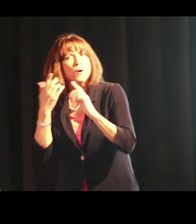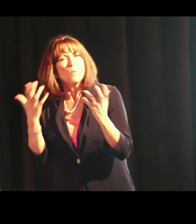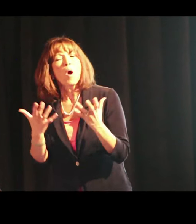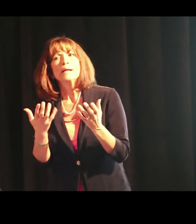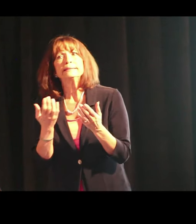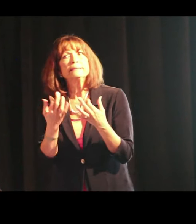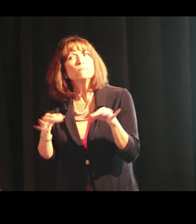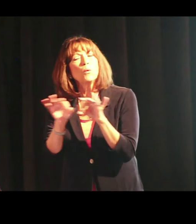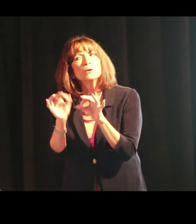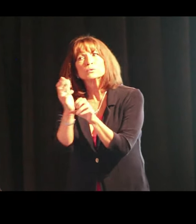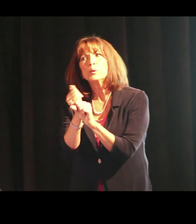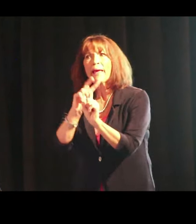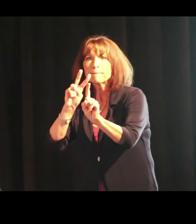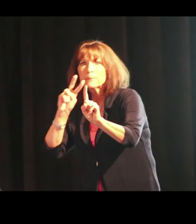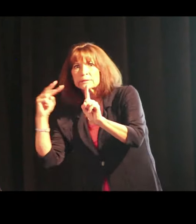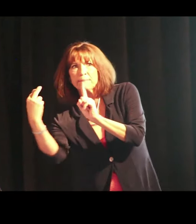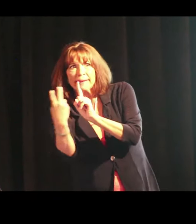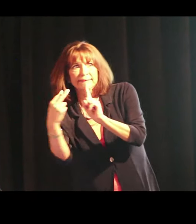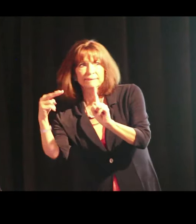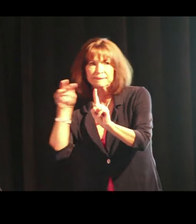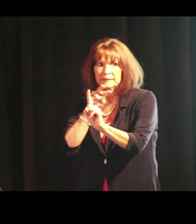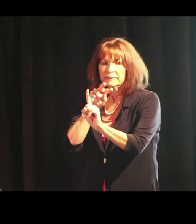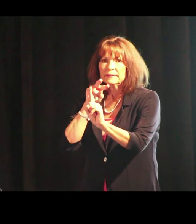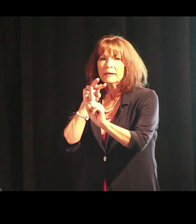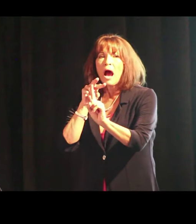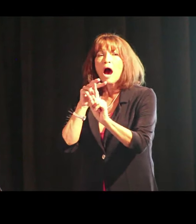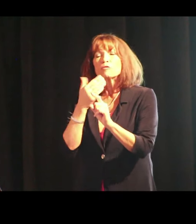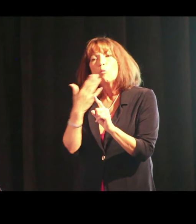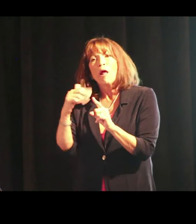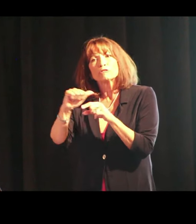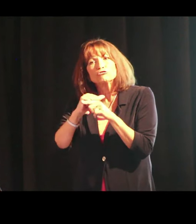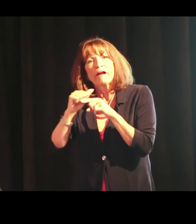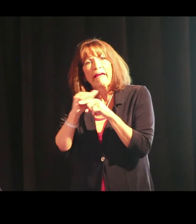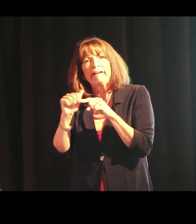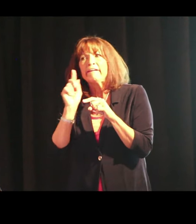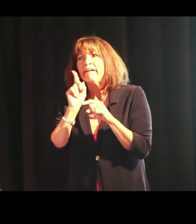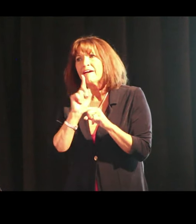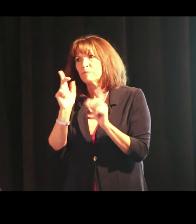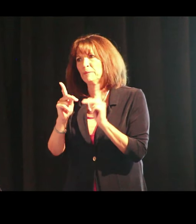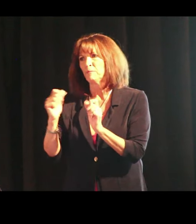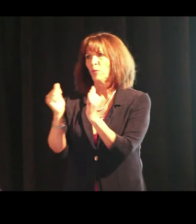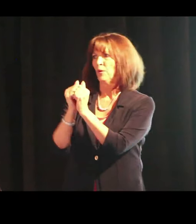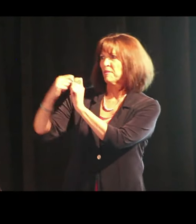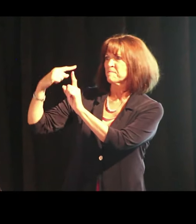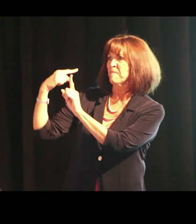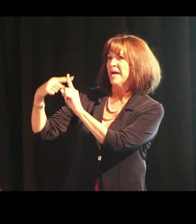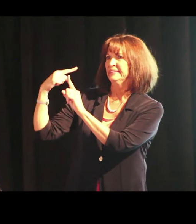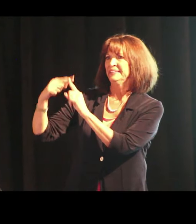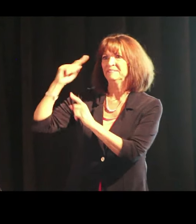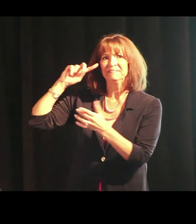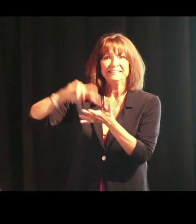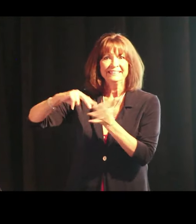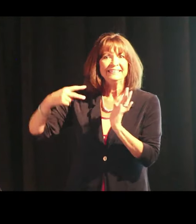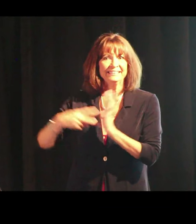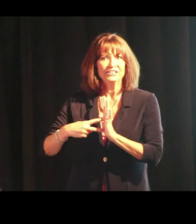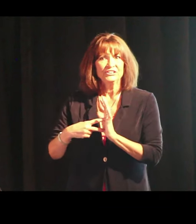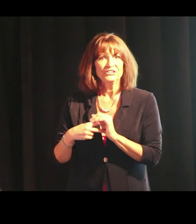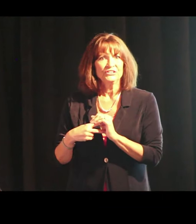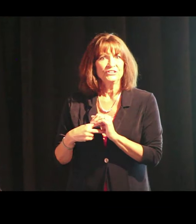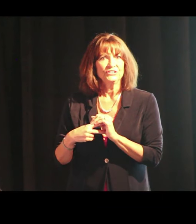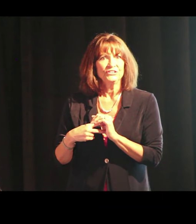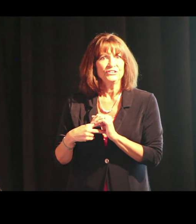My point is that it's important to get --